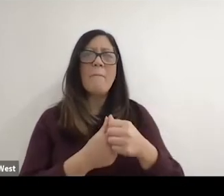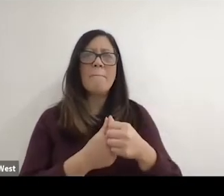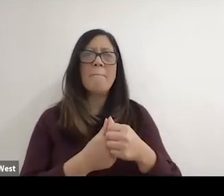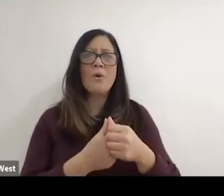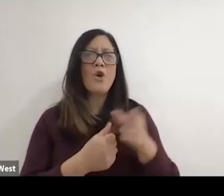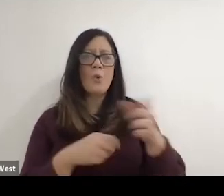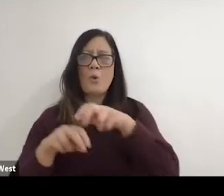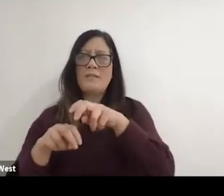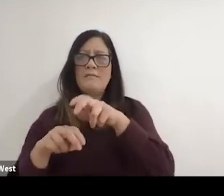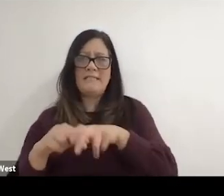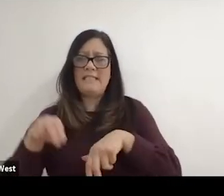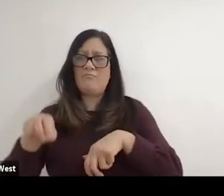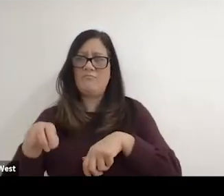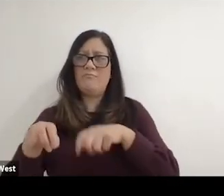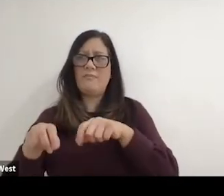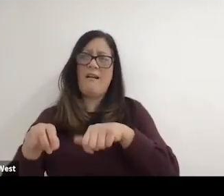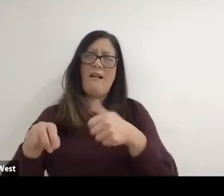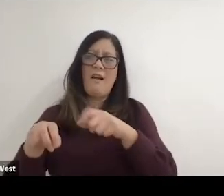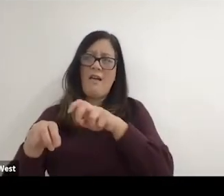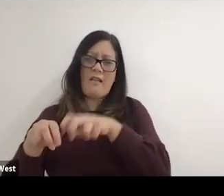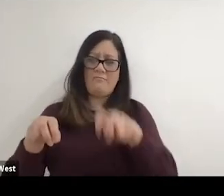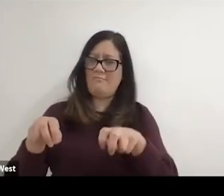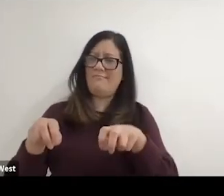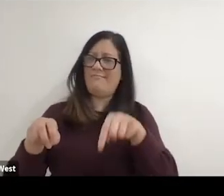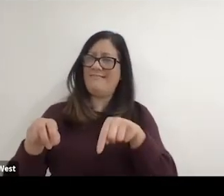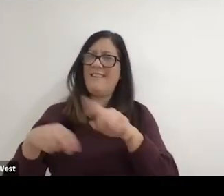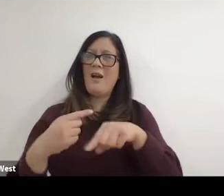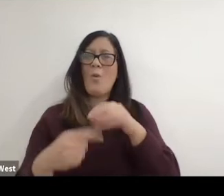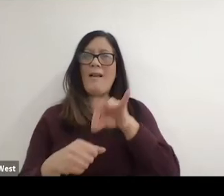about one chair away from you when the election results were announced